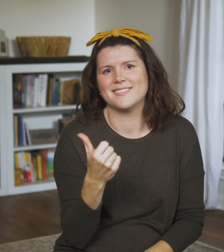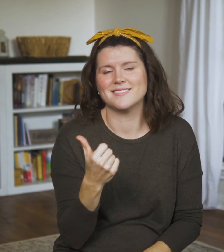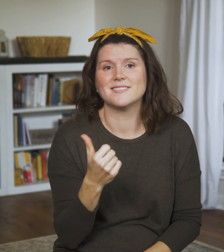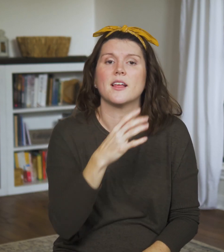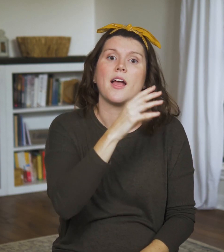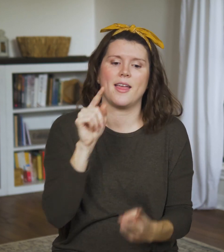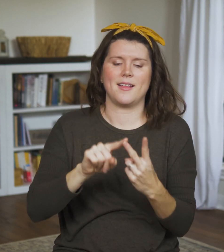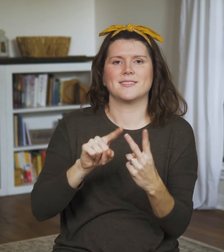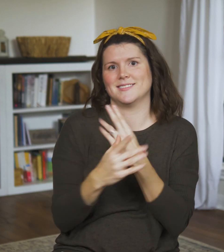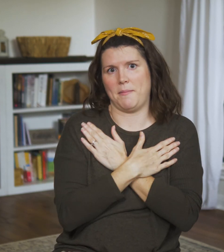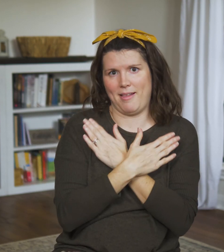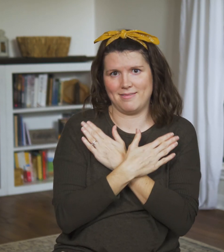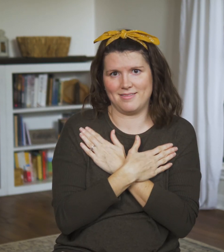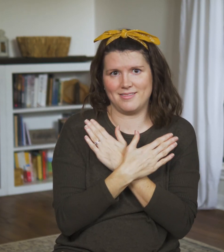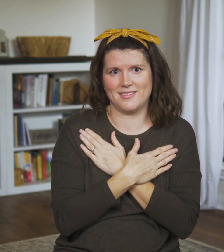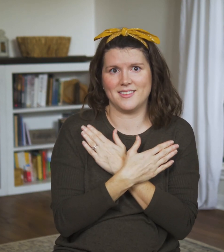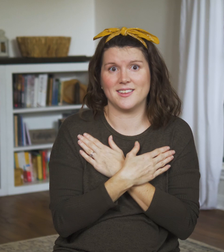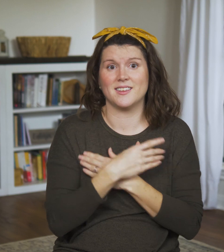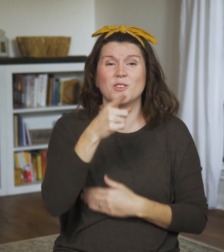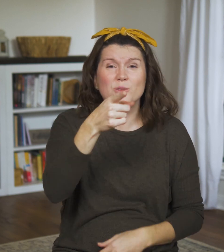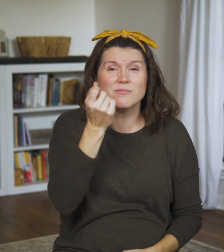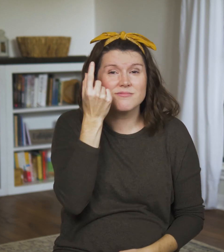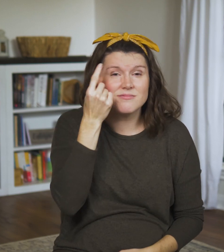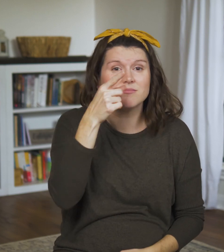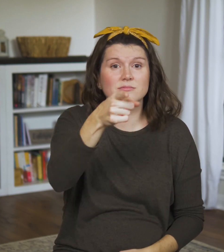it’s regarded as worship.